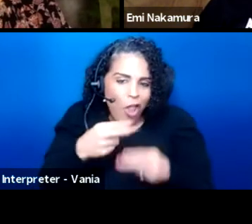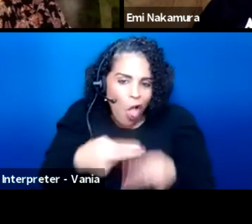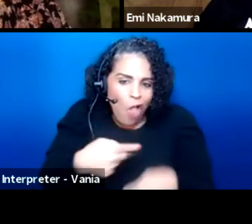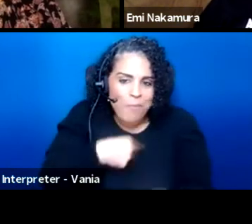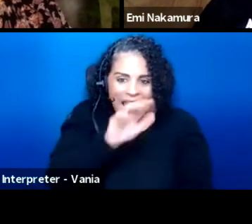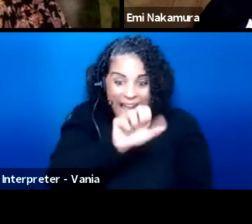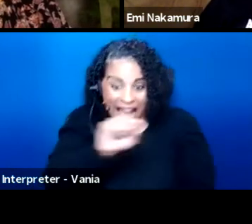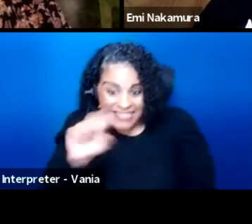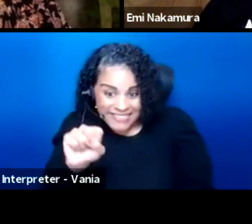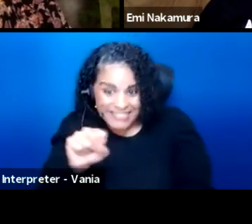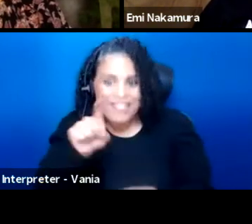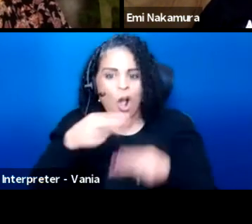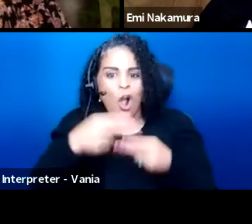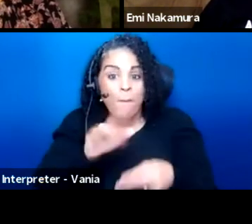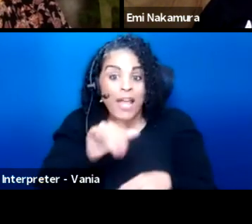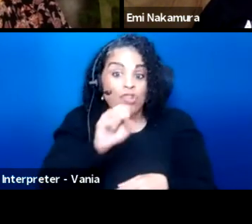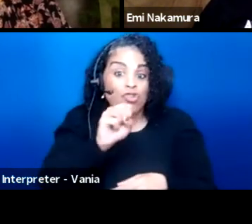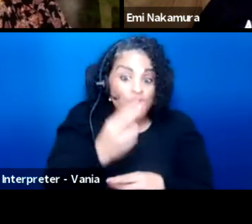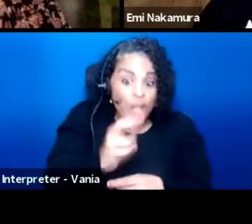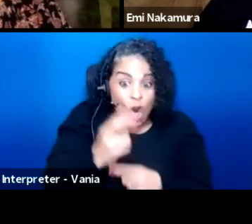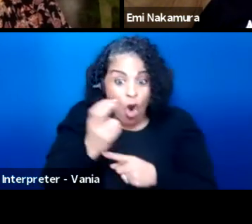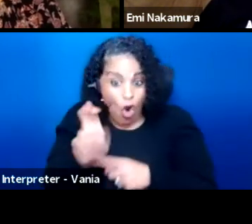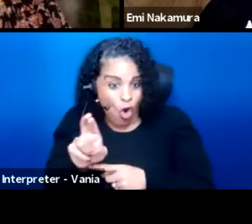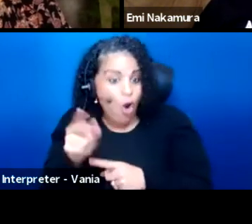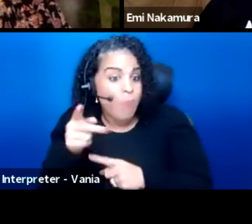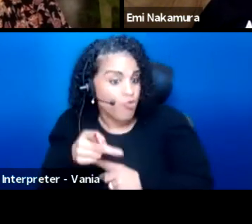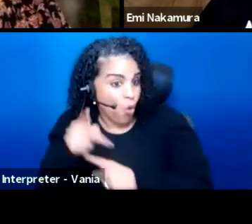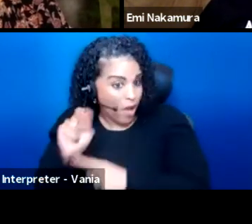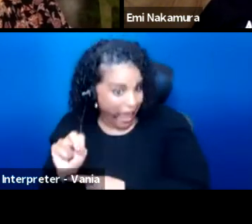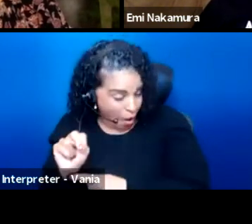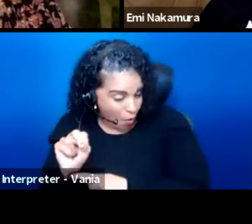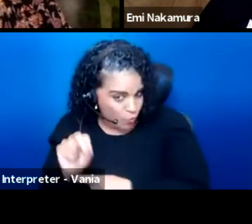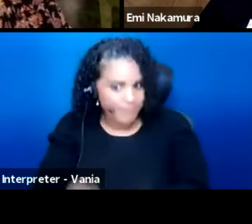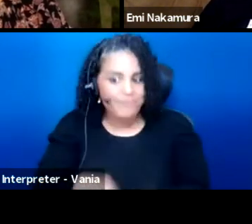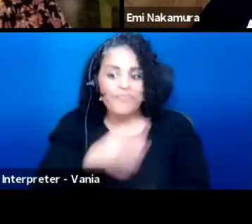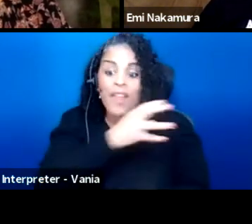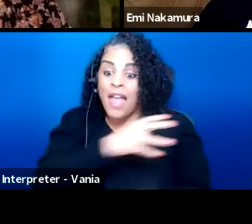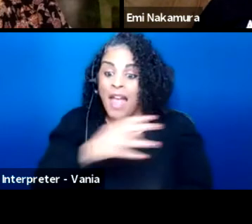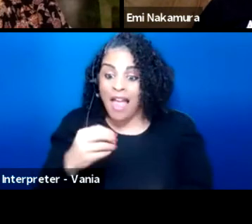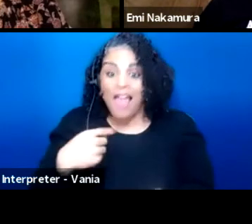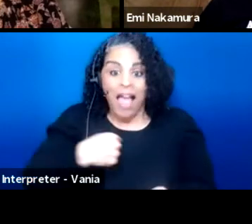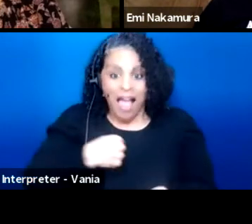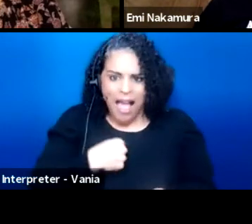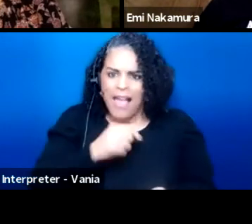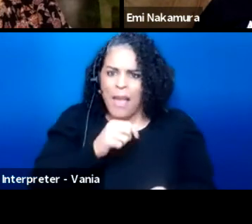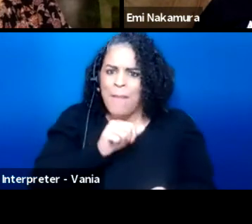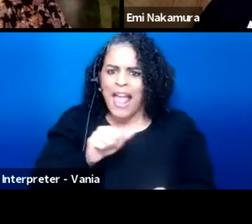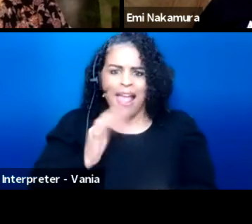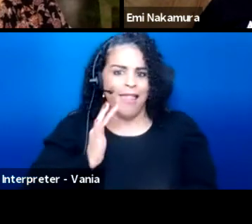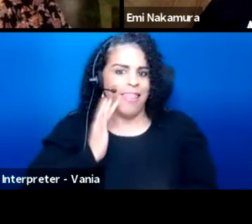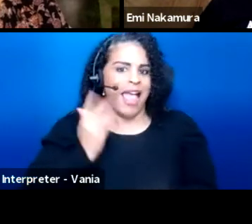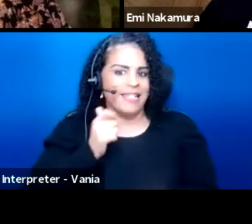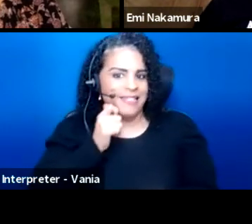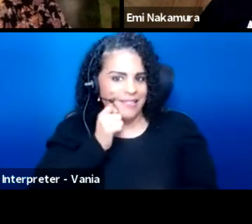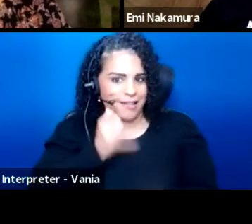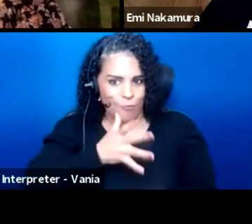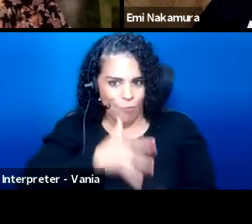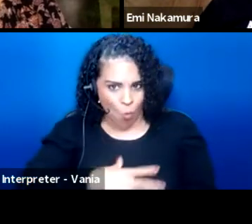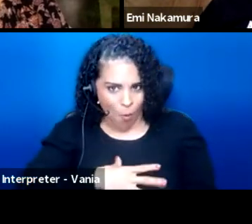You can call me by she/her pronouns and I am a light skinned woman with brownish blonde hair,